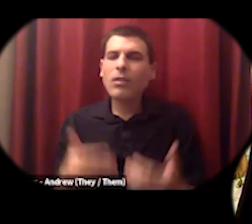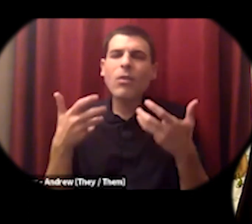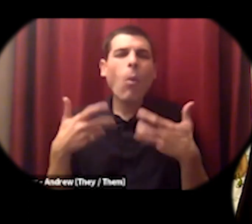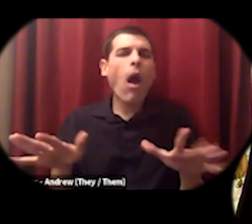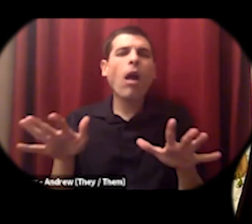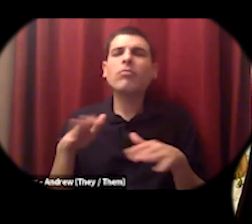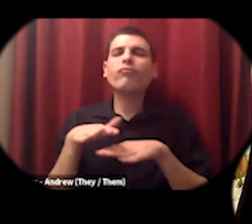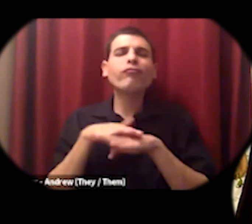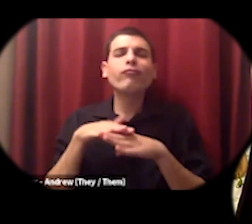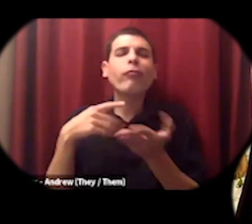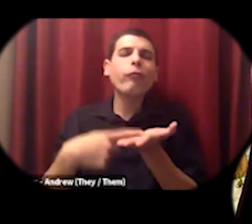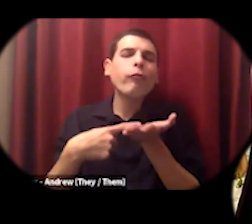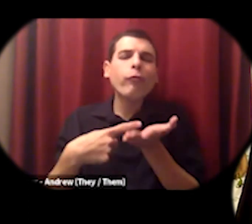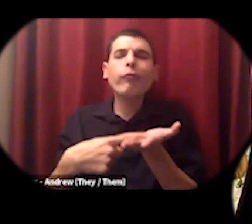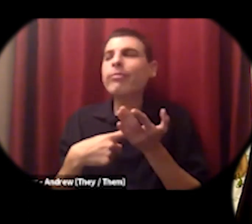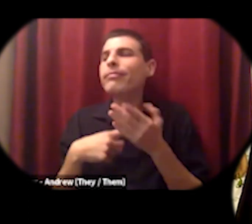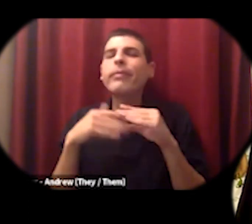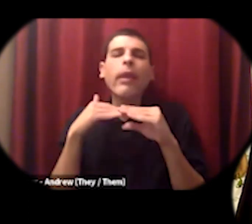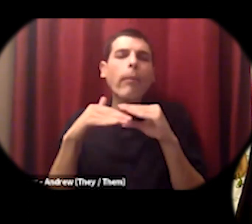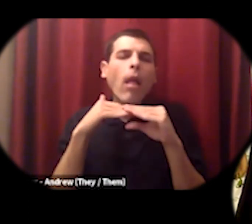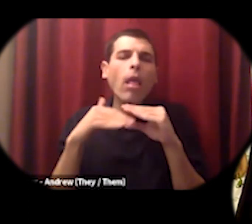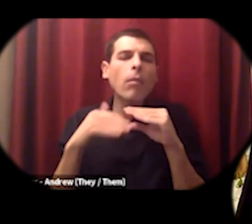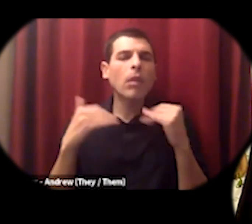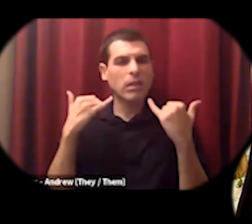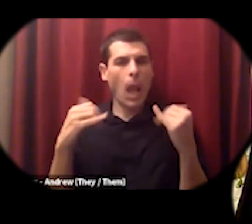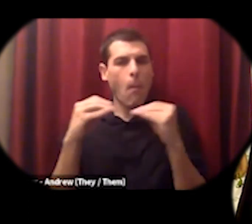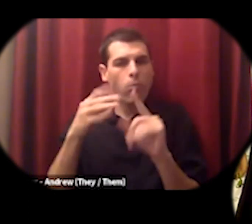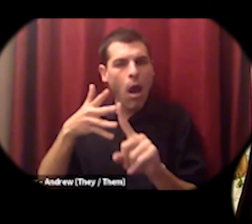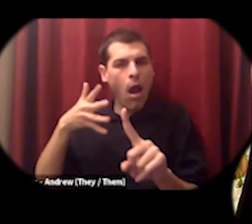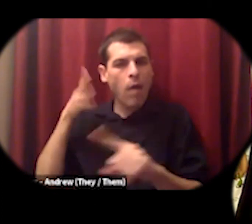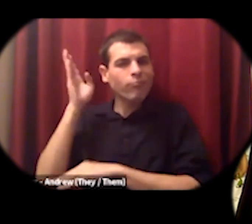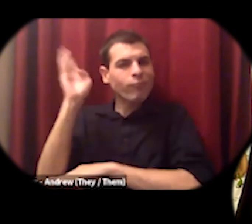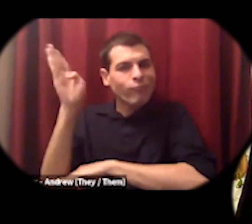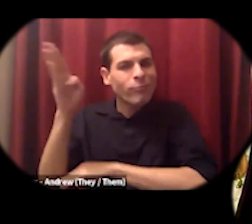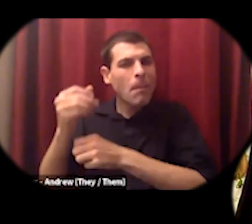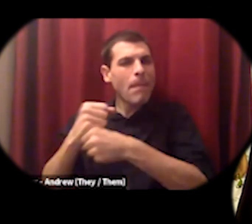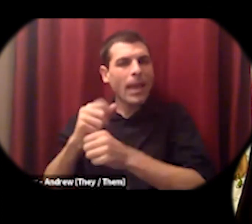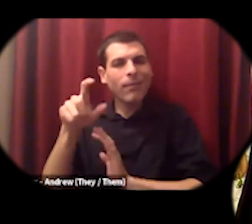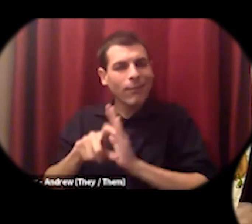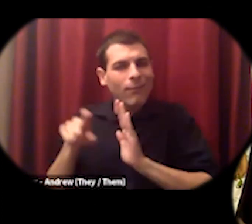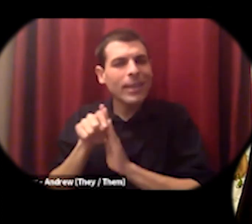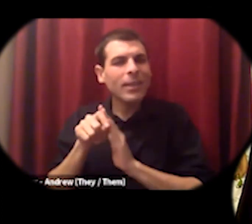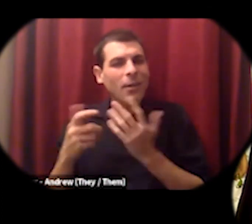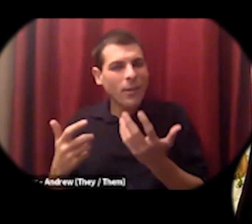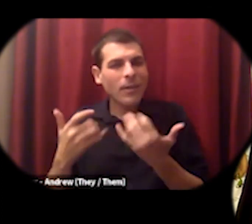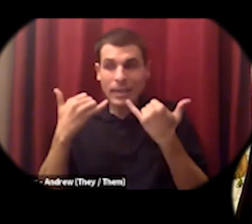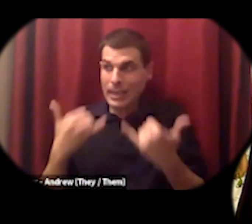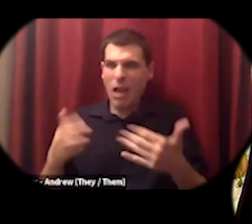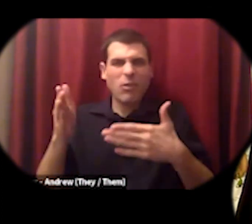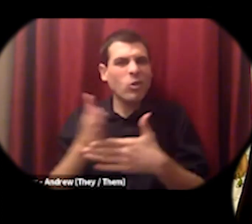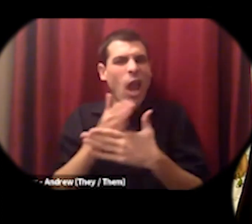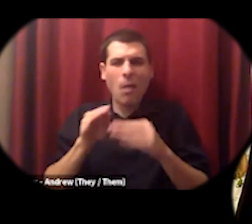emails and to produce more of this media for all of us to have better literacy around these topics